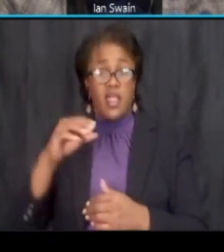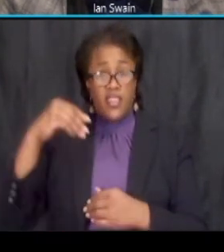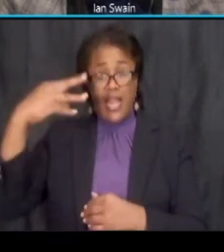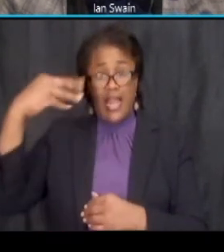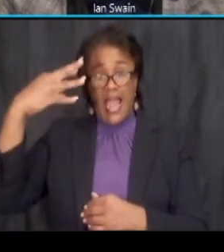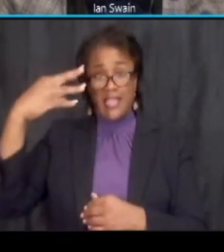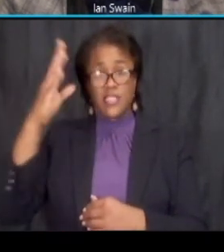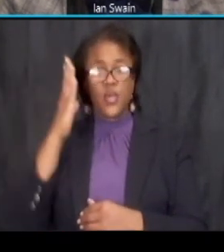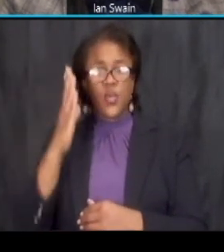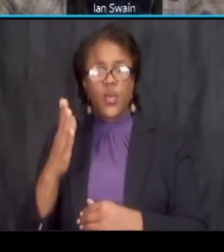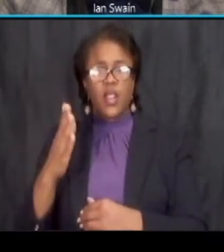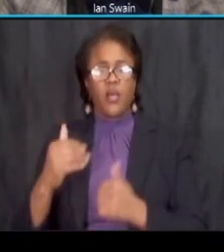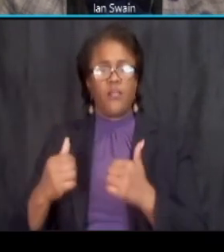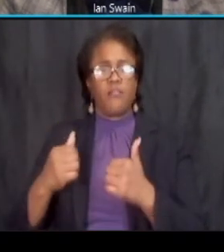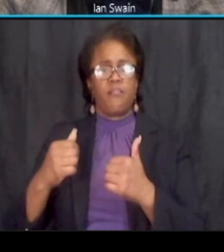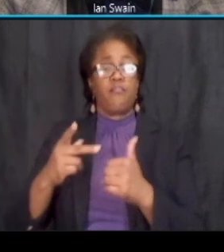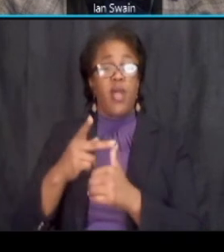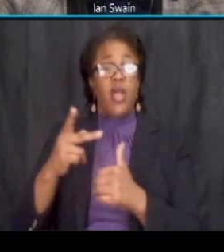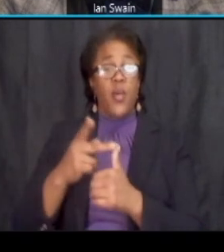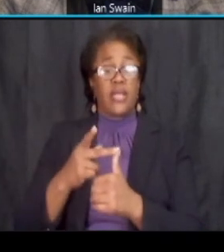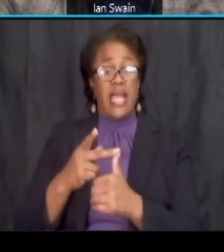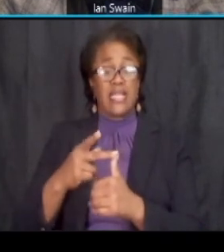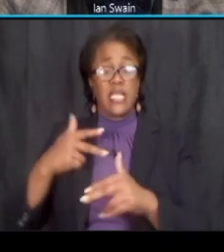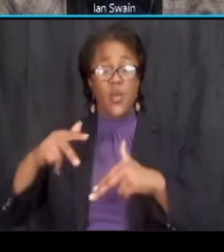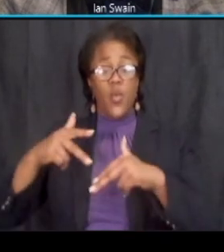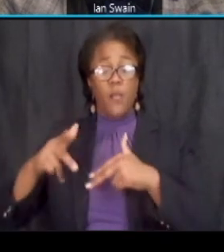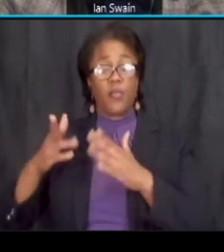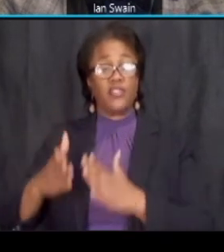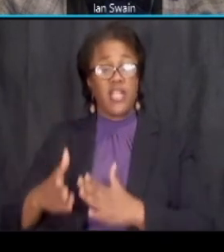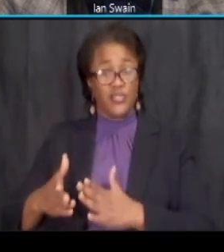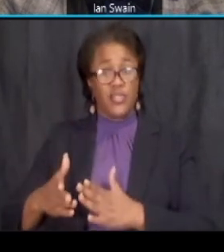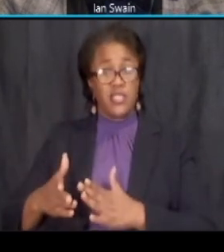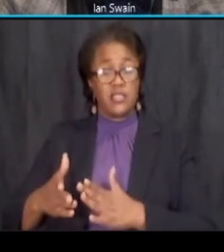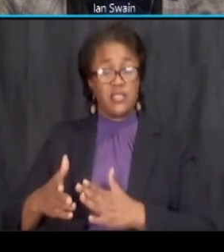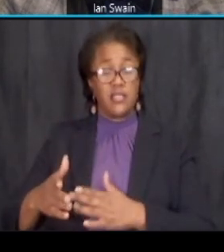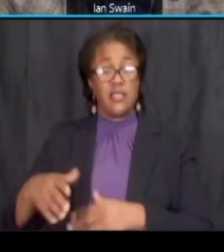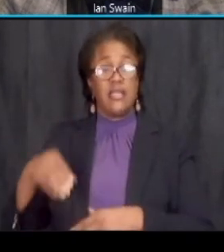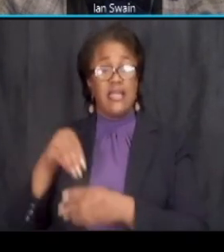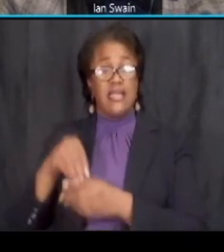pedestrian access to the streetcar platforms and the streetcar and the bus traffic in any way